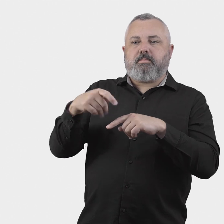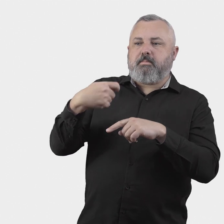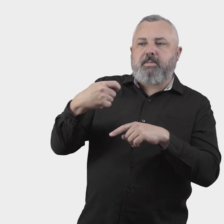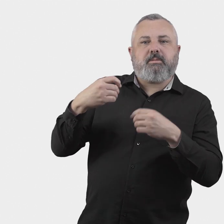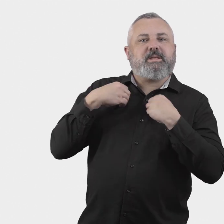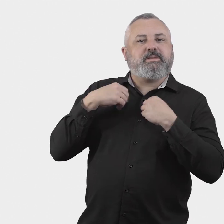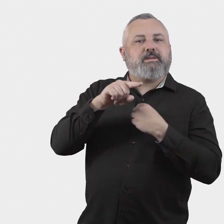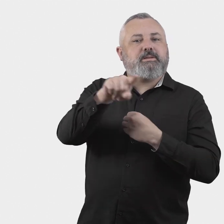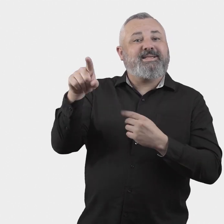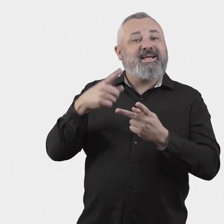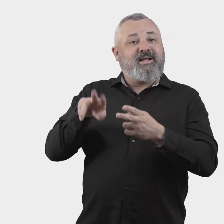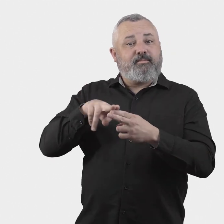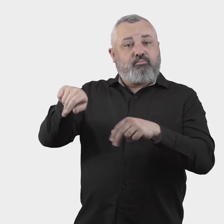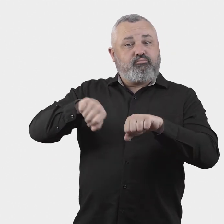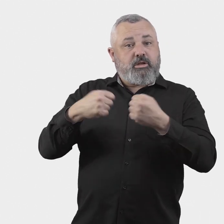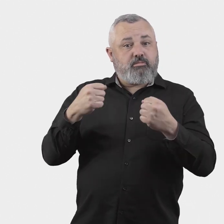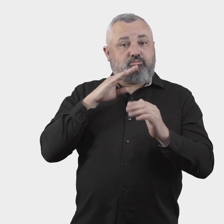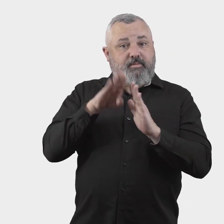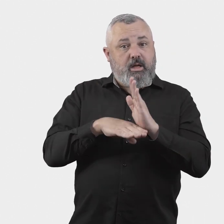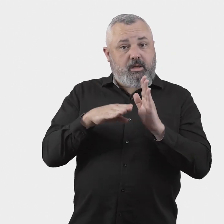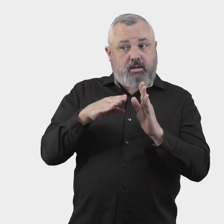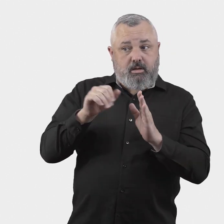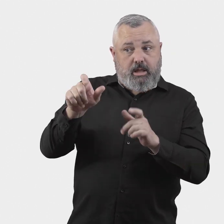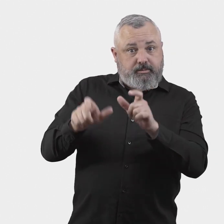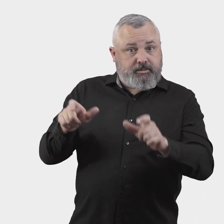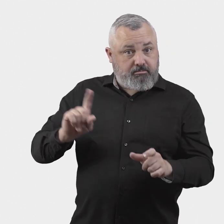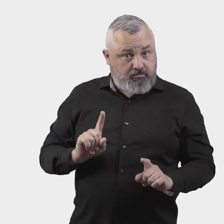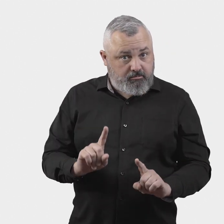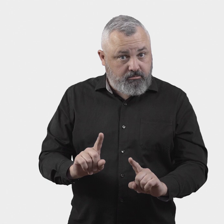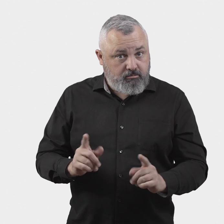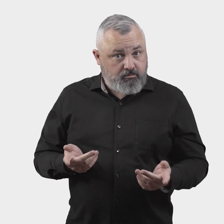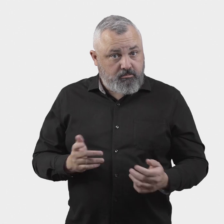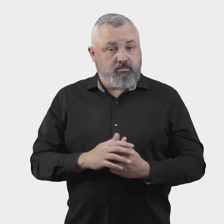breaches of privacy by members of the scheme?